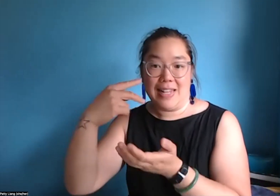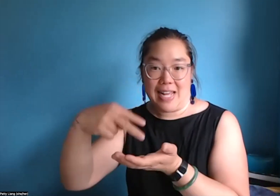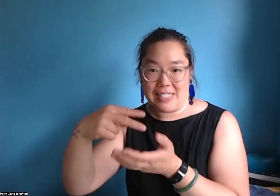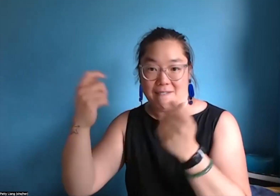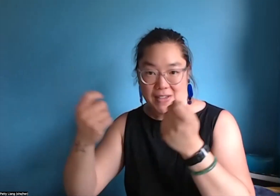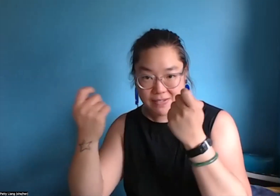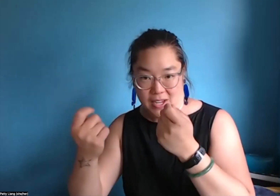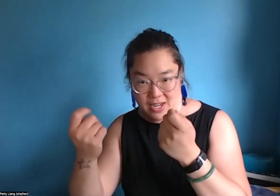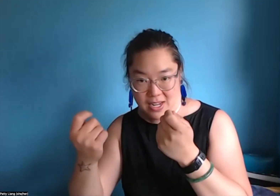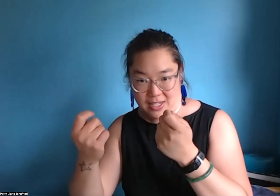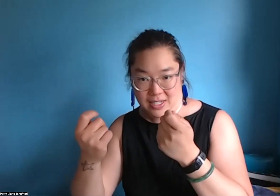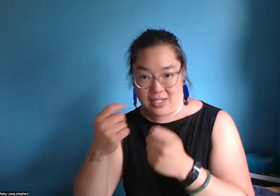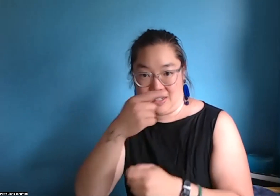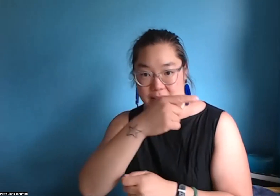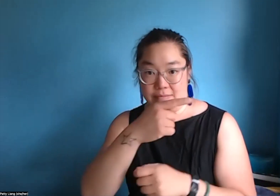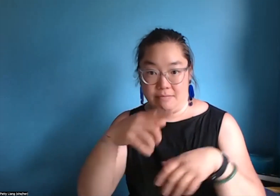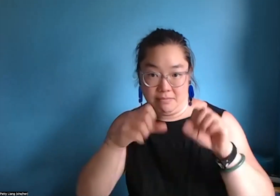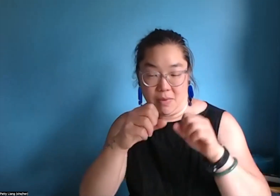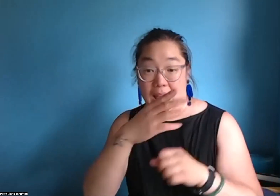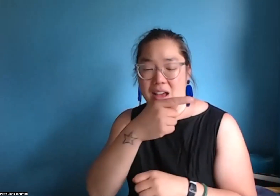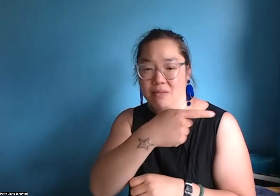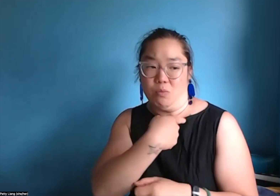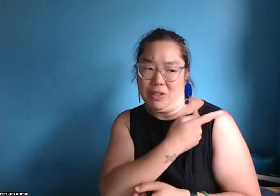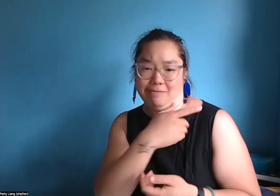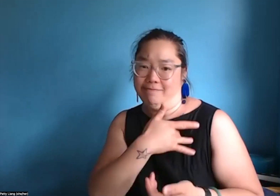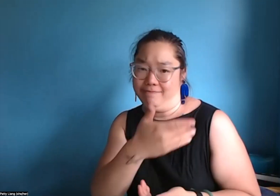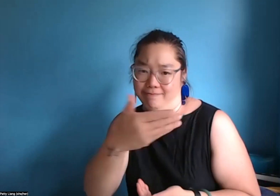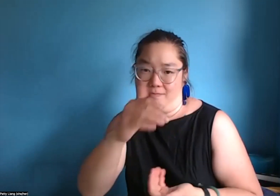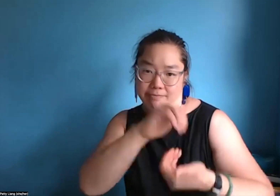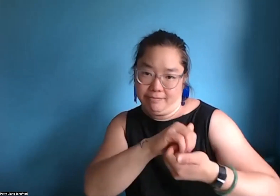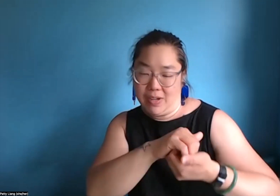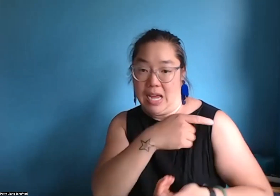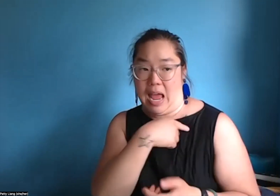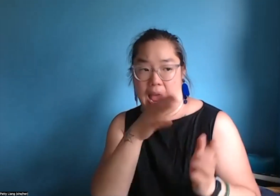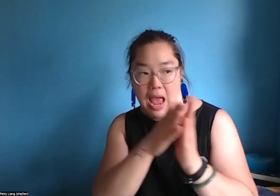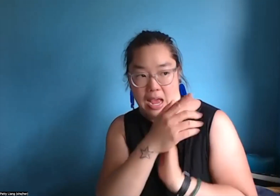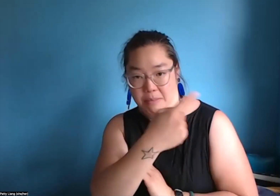There's a Bay Area International Dance Festival in the National Deaf Dance Festival.